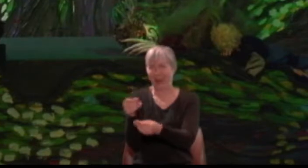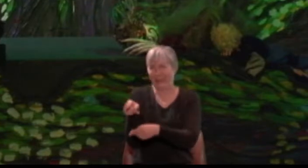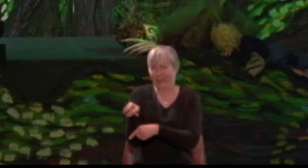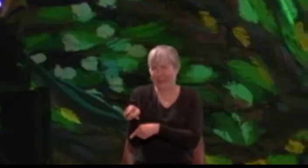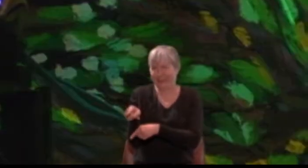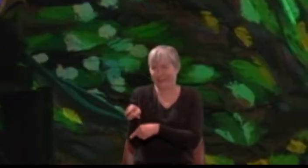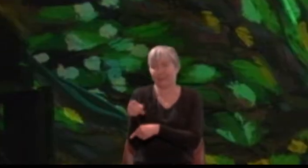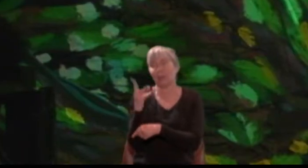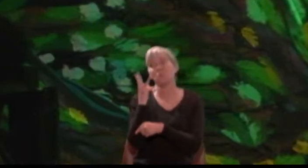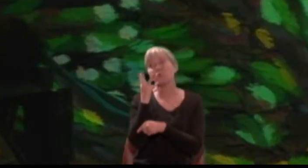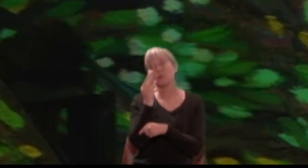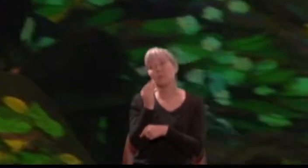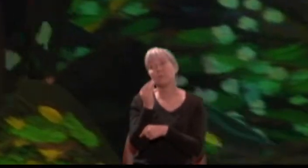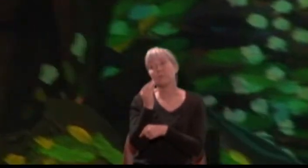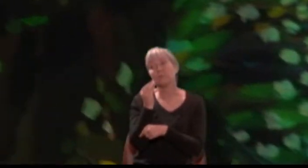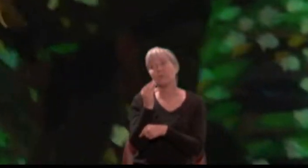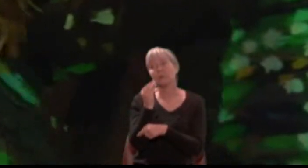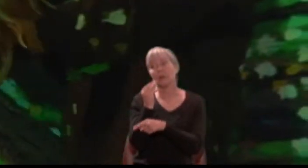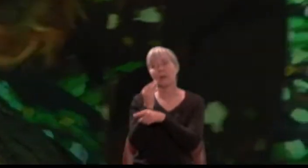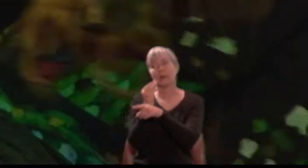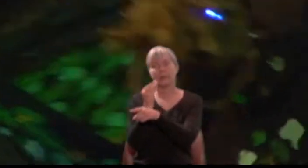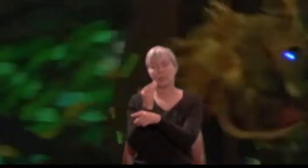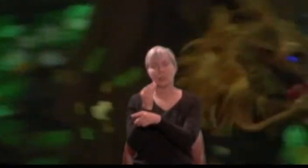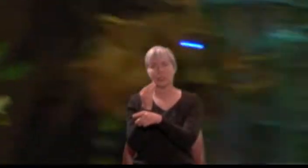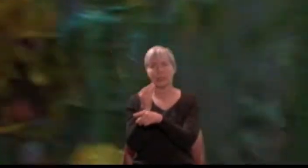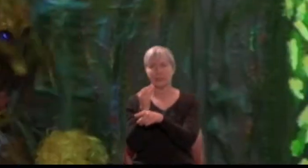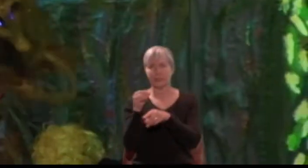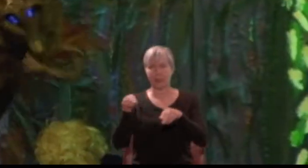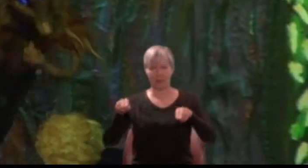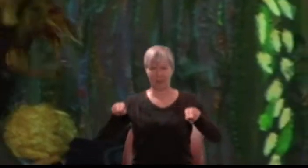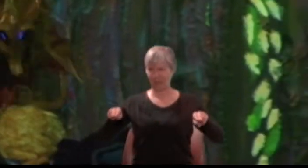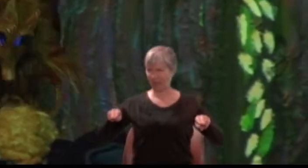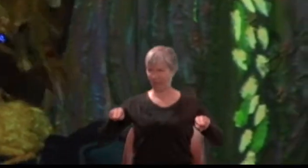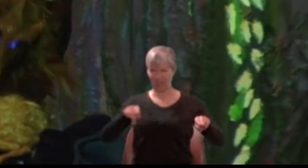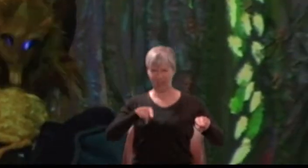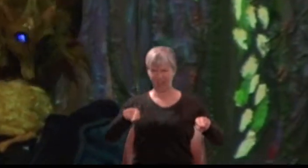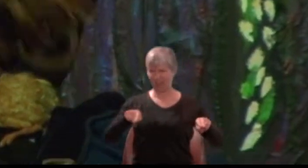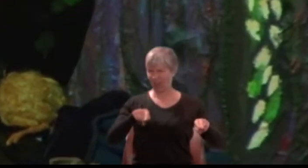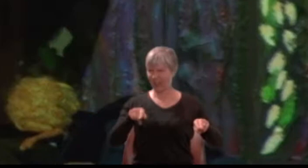Pretty soul, she durst not lie near this lack-love, this kill-courtesy.